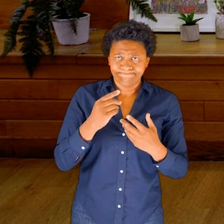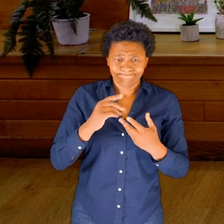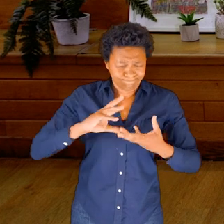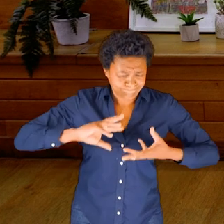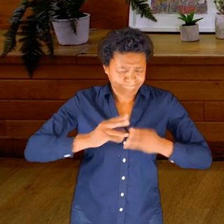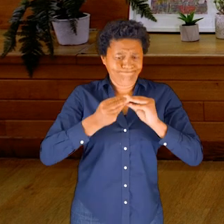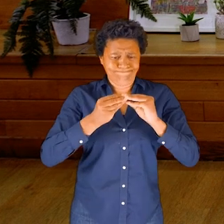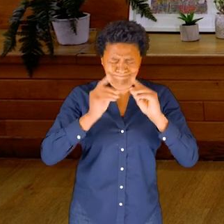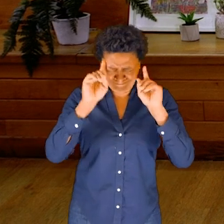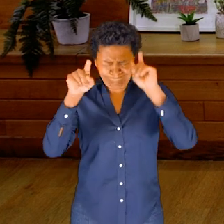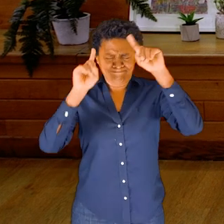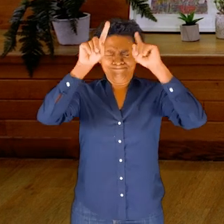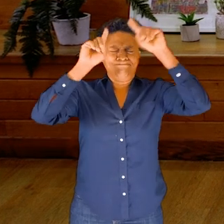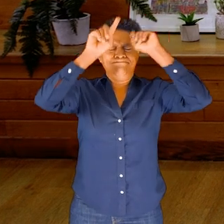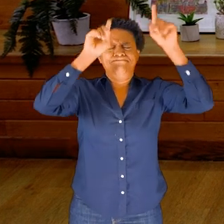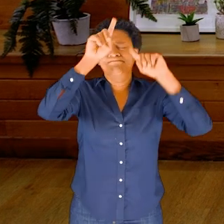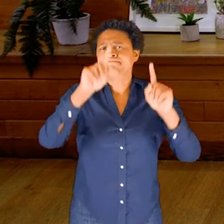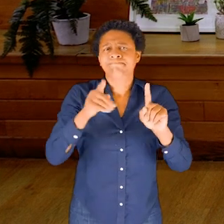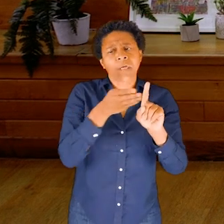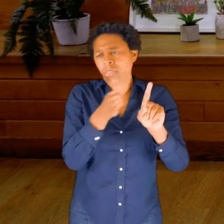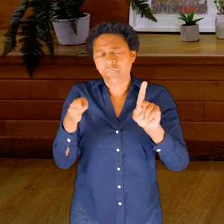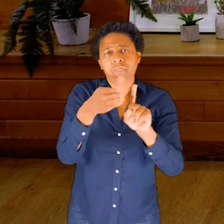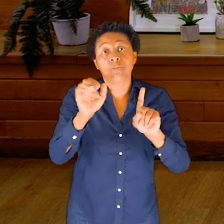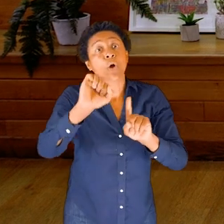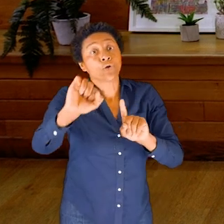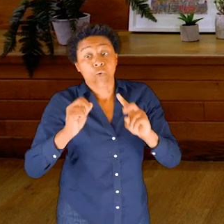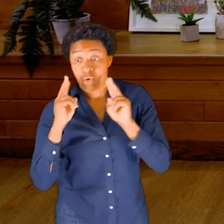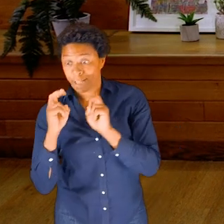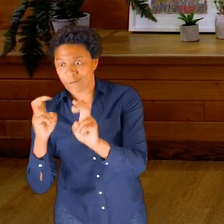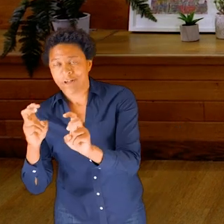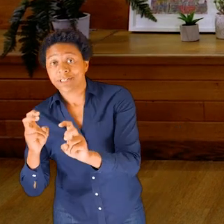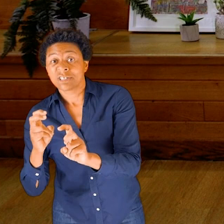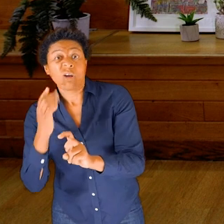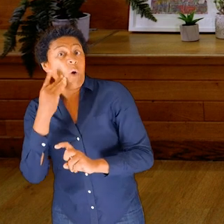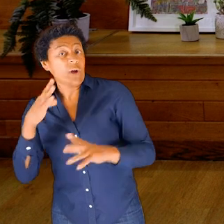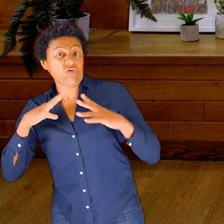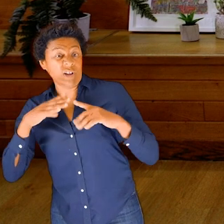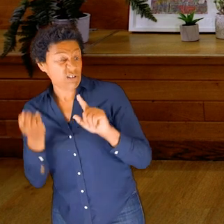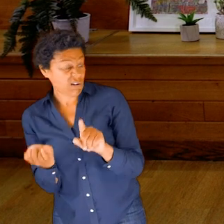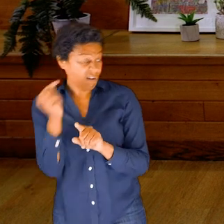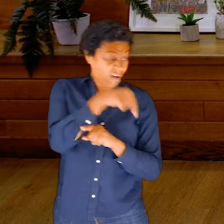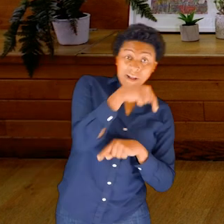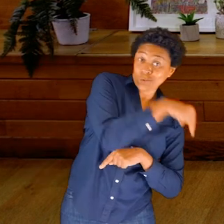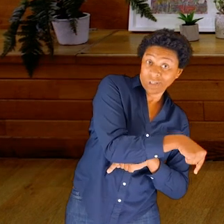You can deviate into your own direction, your own path, and just come back to the material when you’re ready.